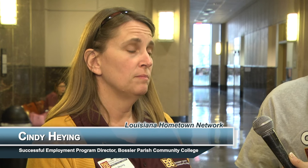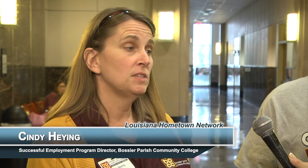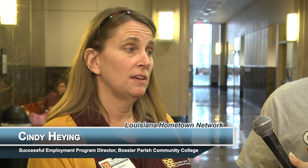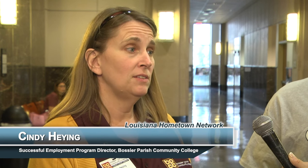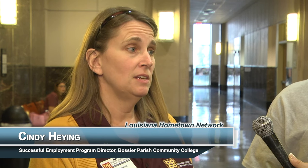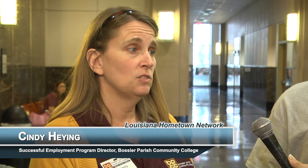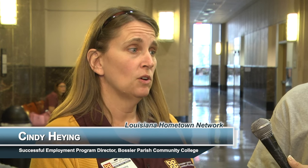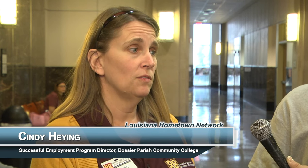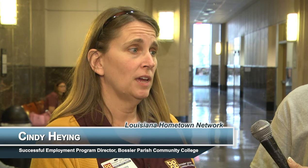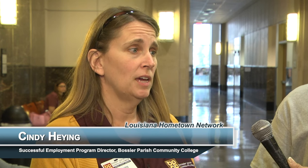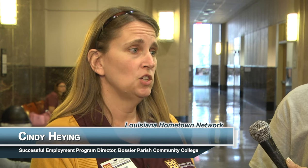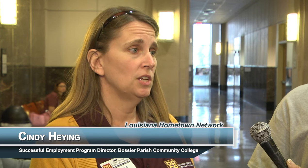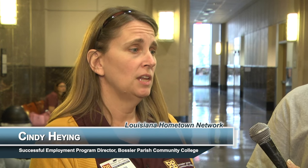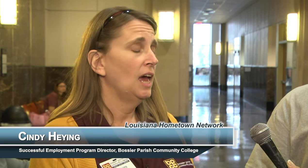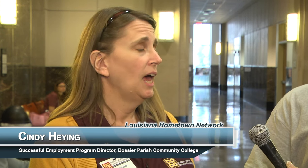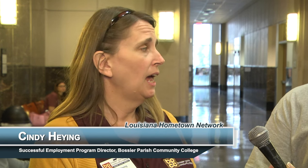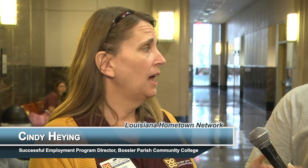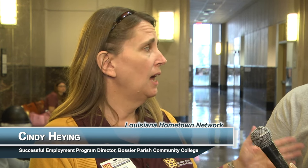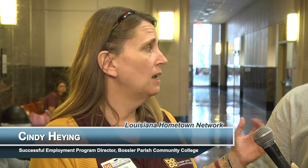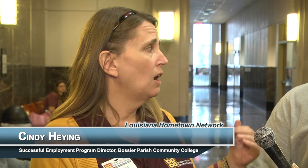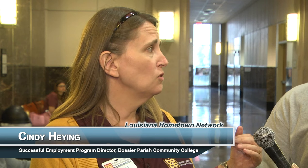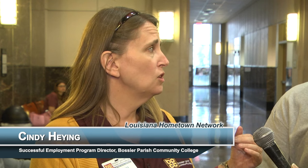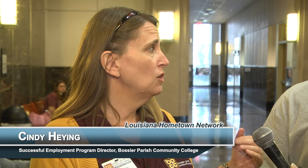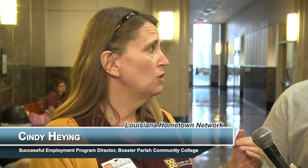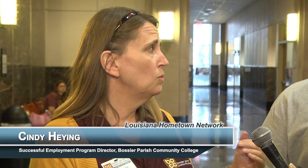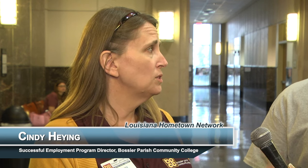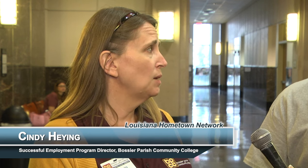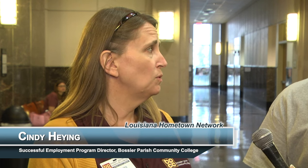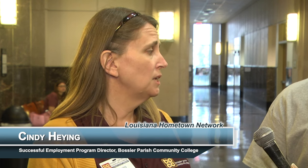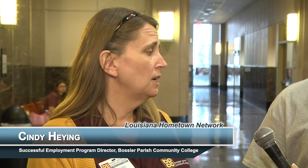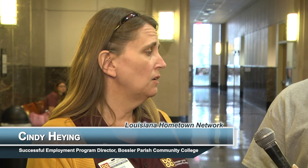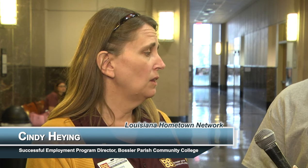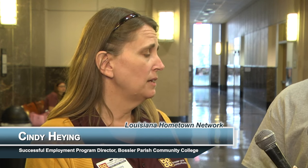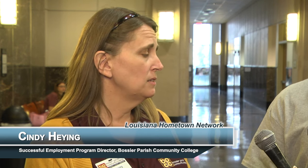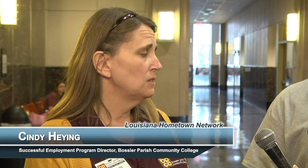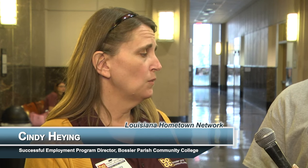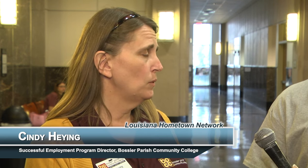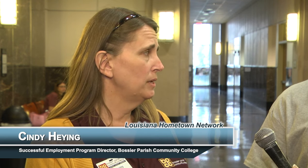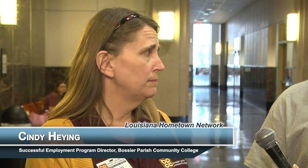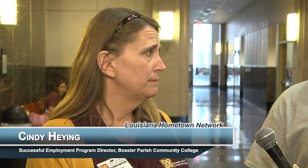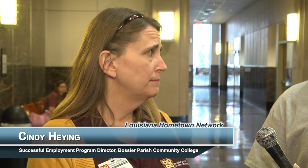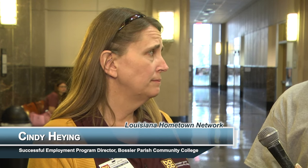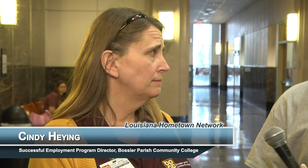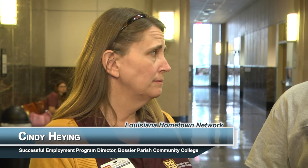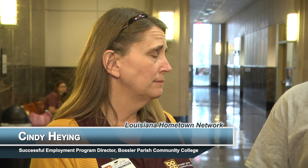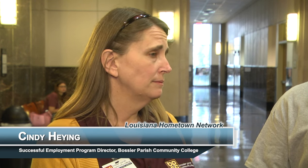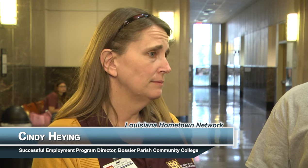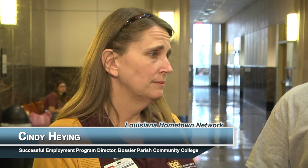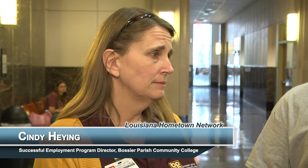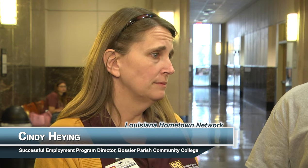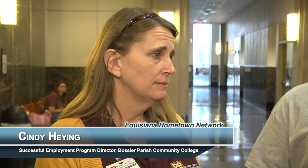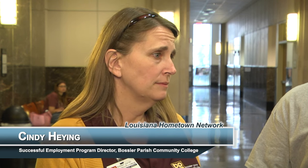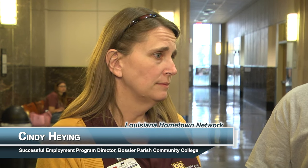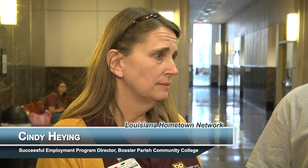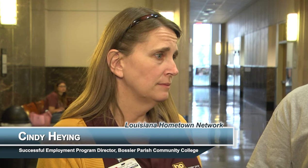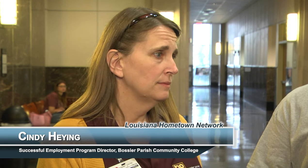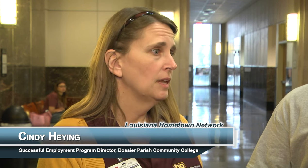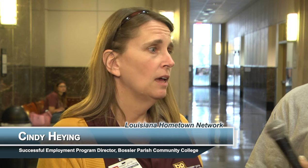safety certification. He also was able to get your license for what? Forklift driver license